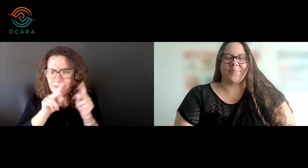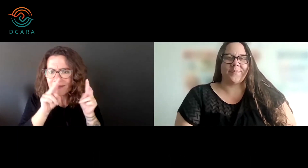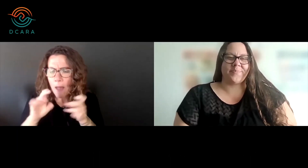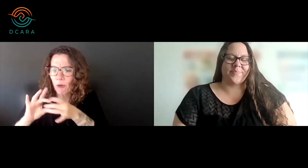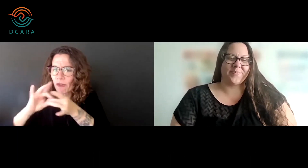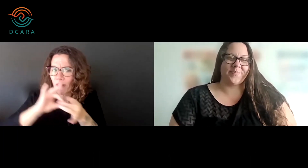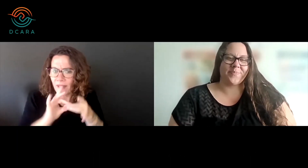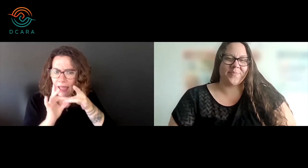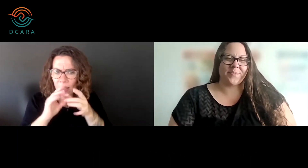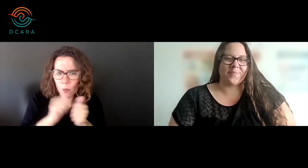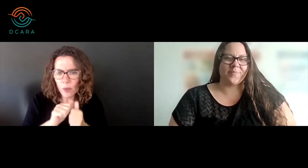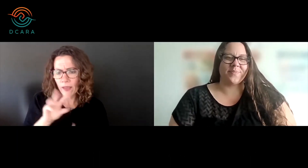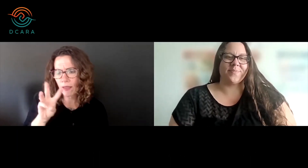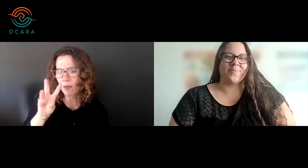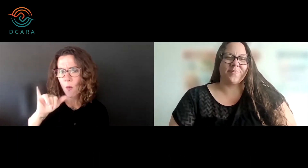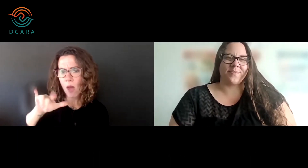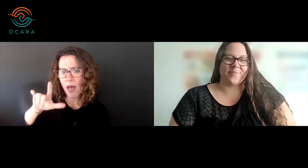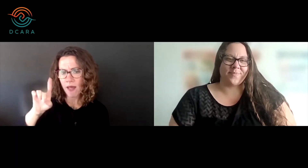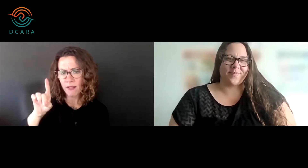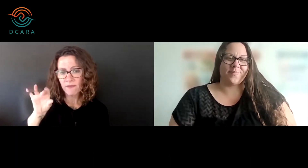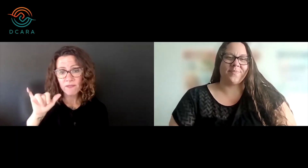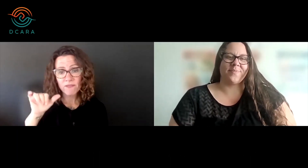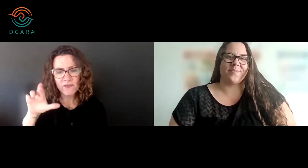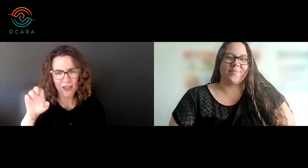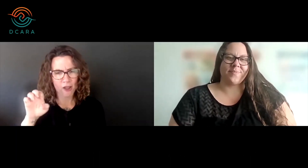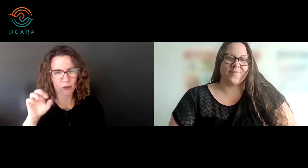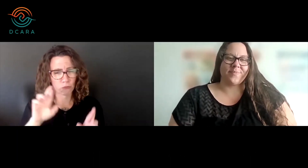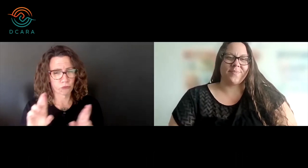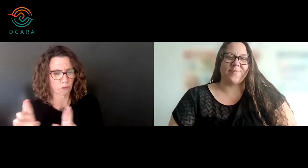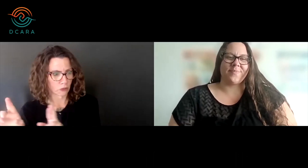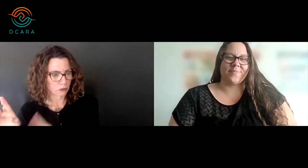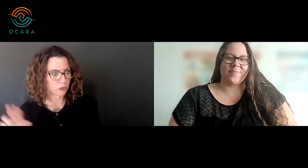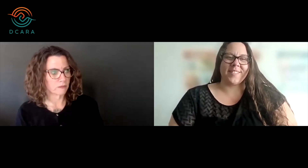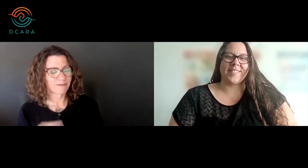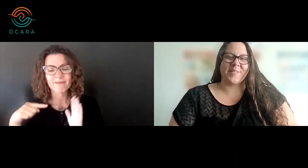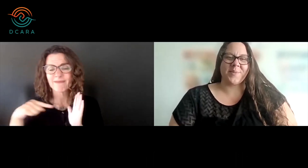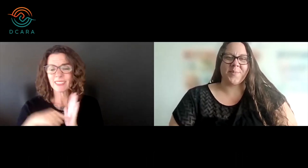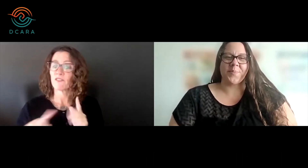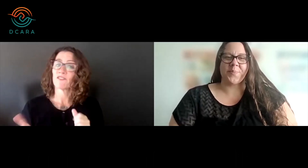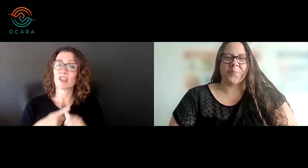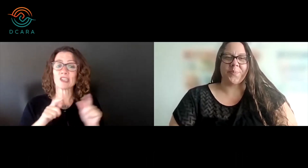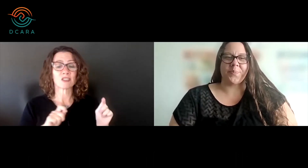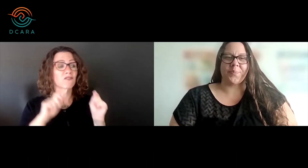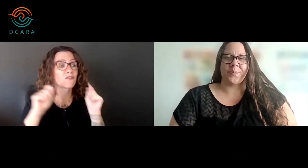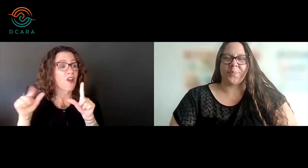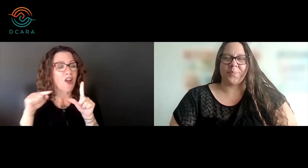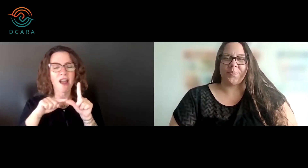topics relating to wildfire preparation. This is the first vlog and